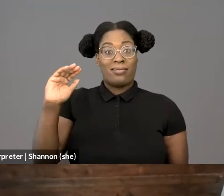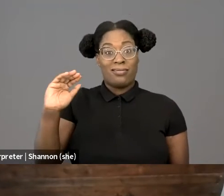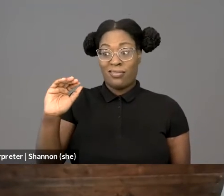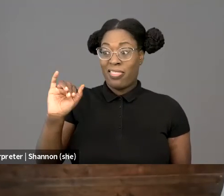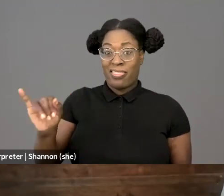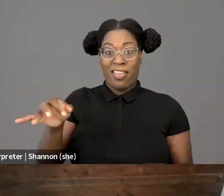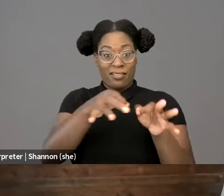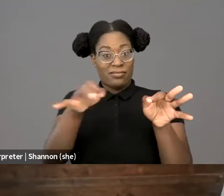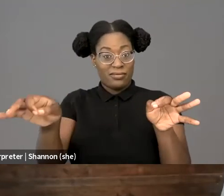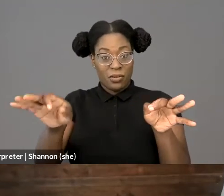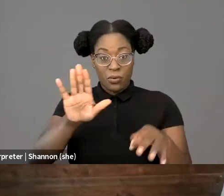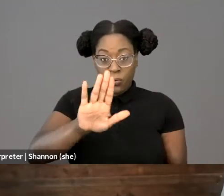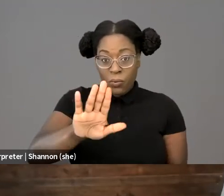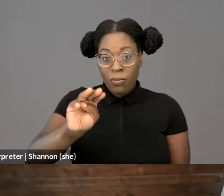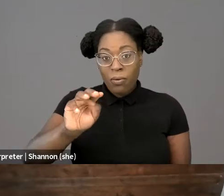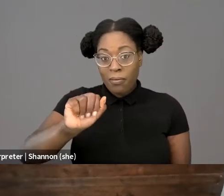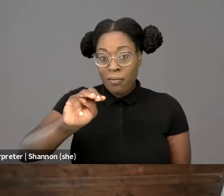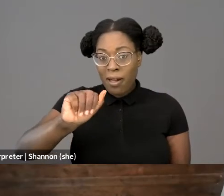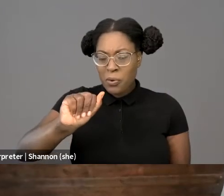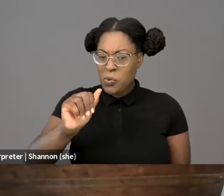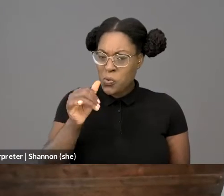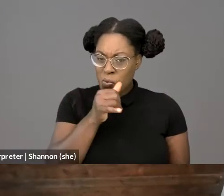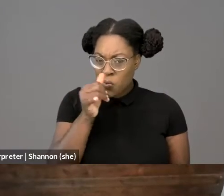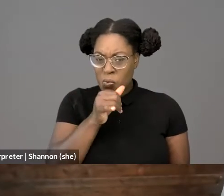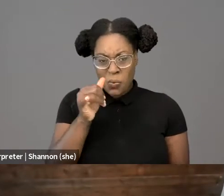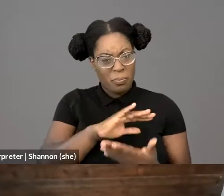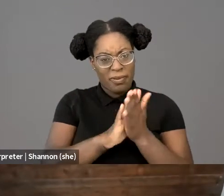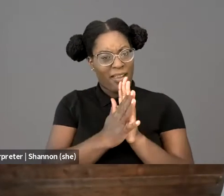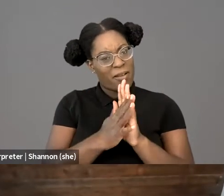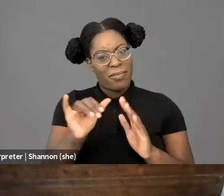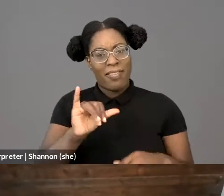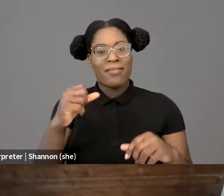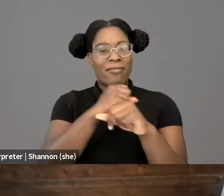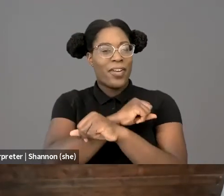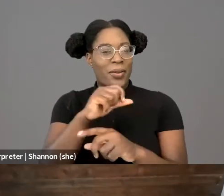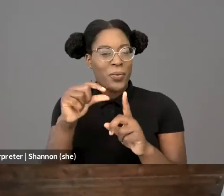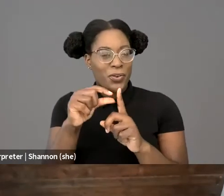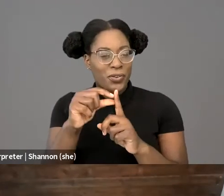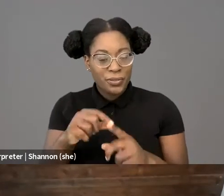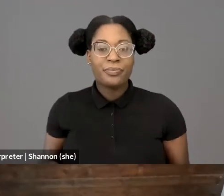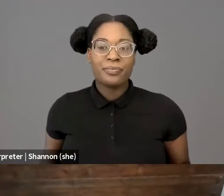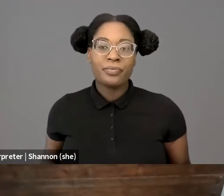As a Black youth growing New York City in the 1990s, mastering the nuances of such fighting words